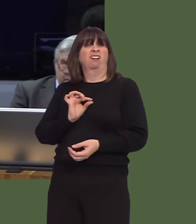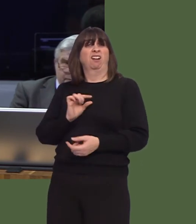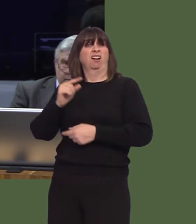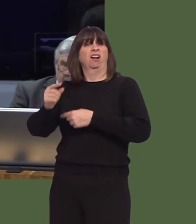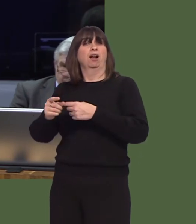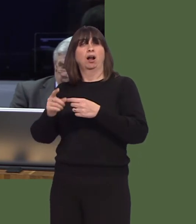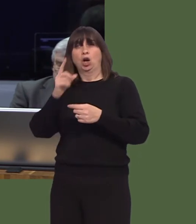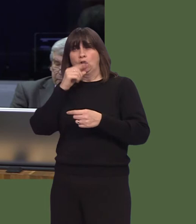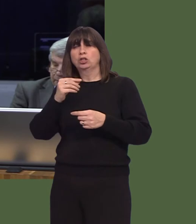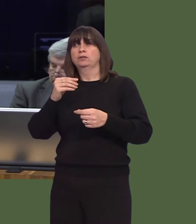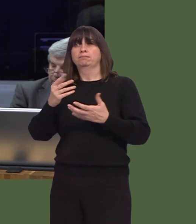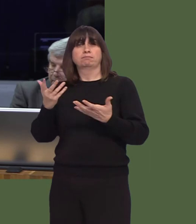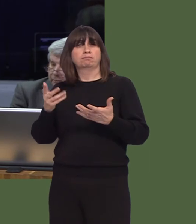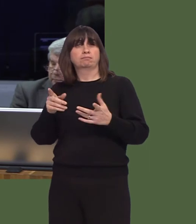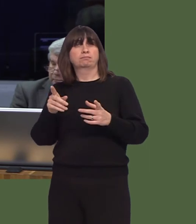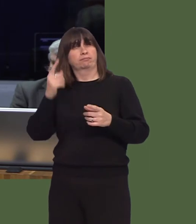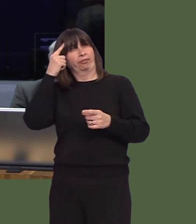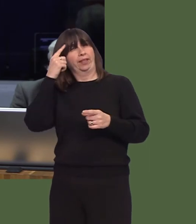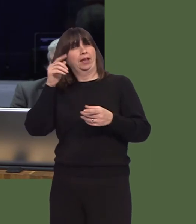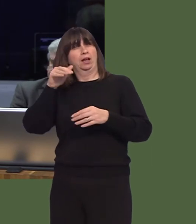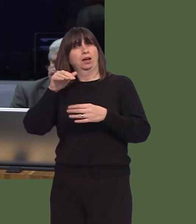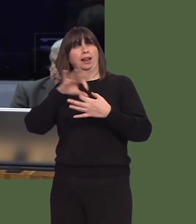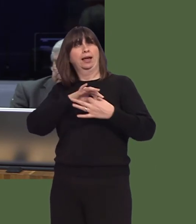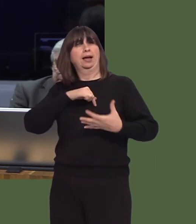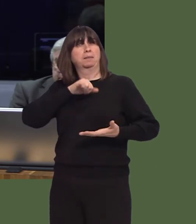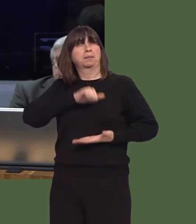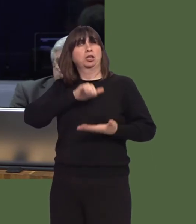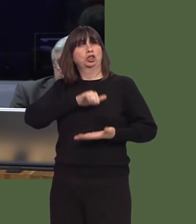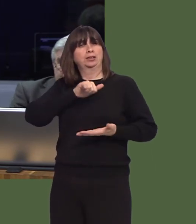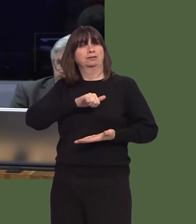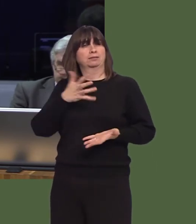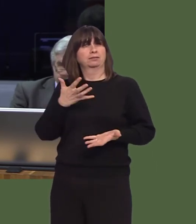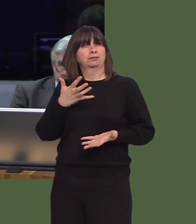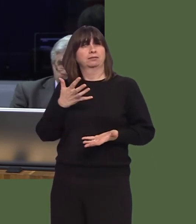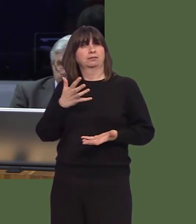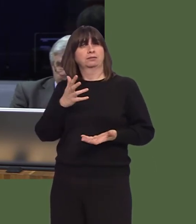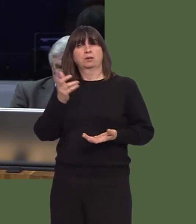Pa fath o rÙl y mae e'n ei gweld ar gyfer cytundeb o'r fath ac ar gyfer cynllyn o'r